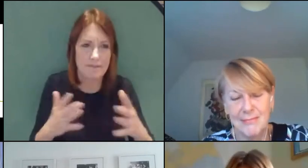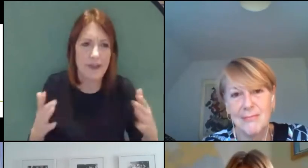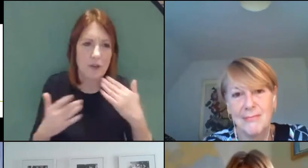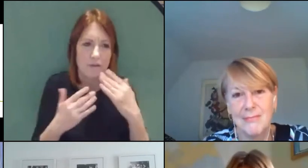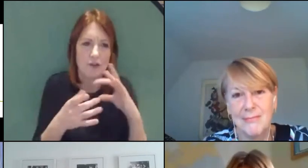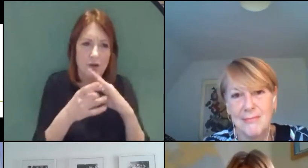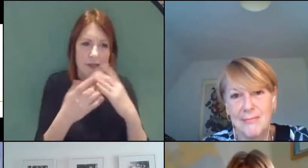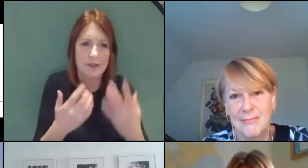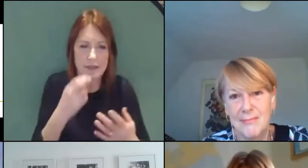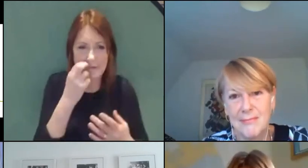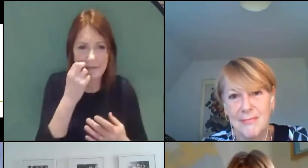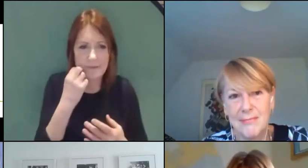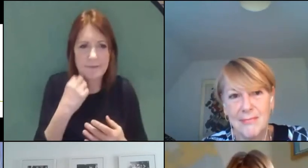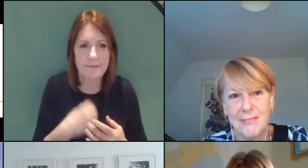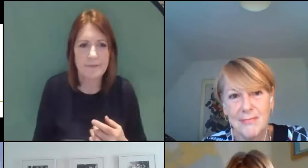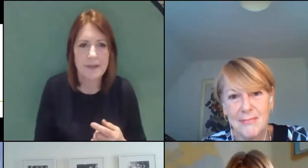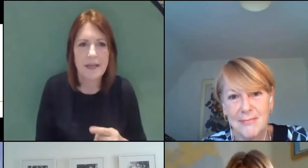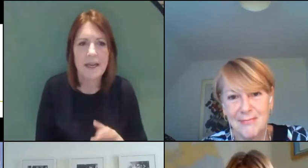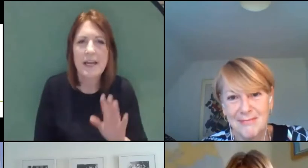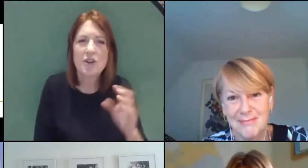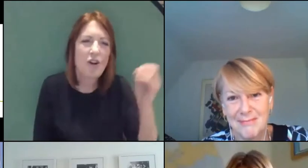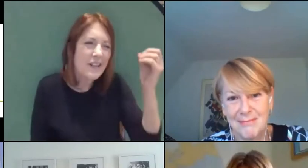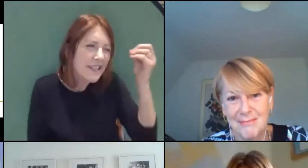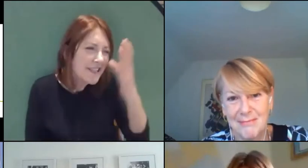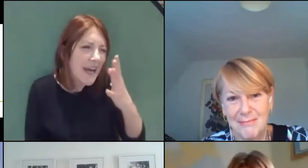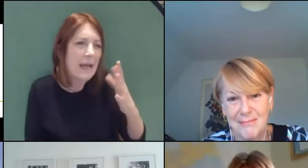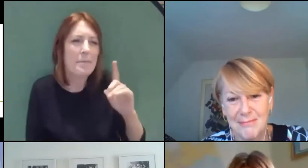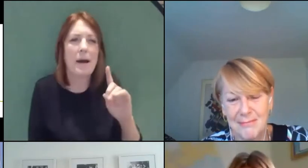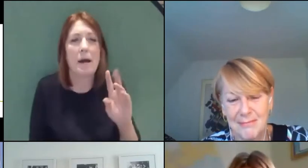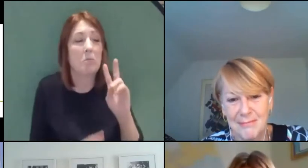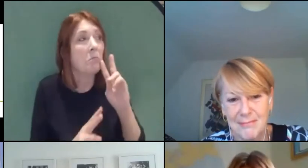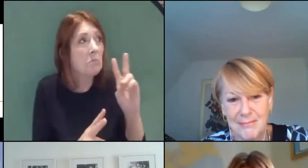It's not quite sunny, but it looks as though it's going to be a reasonable day